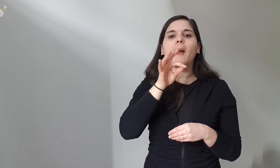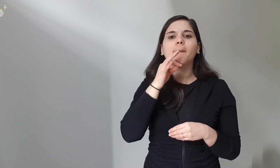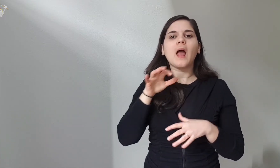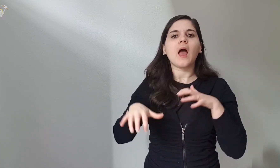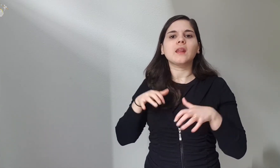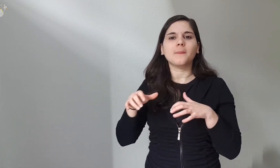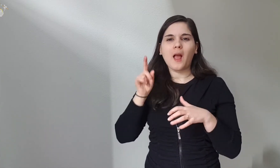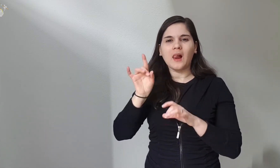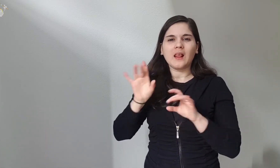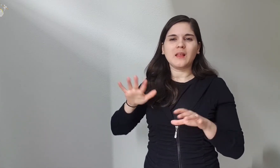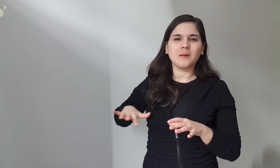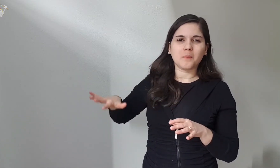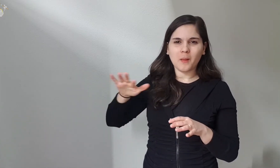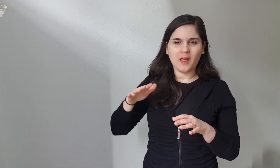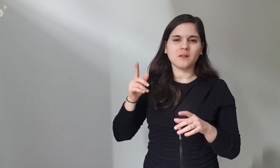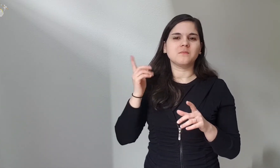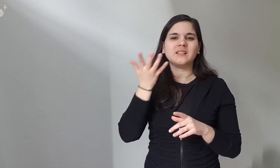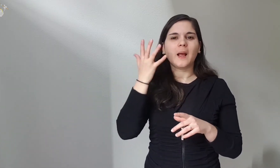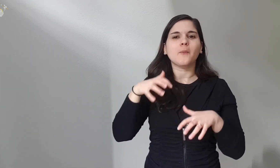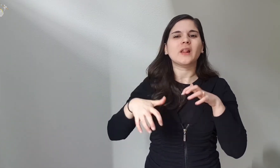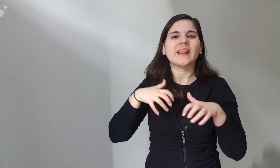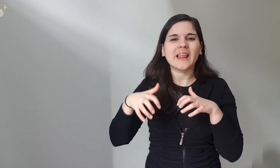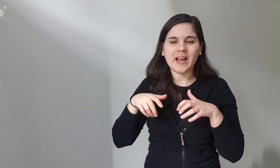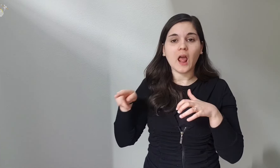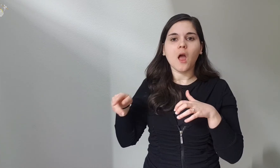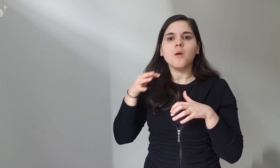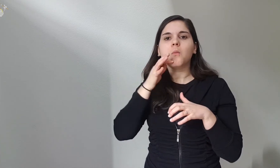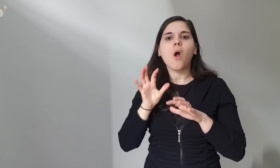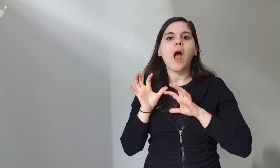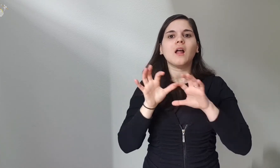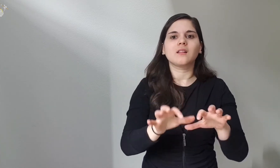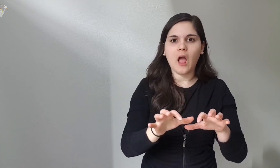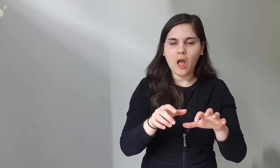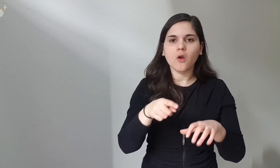can be attacked by wild animals such as tigers,